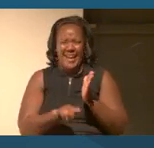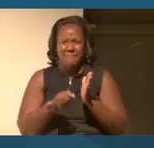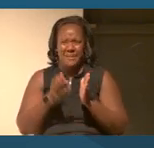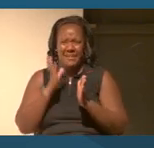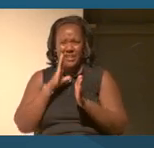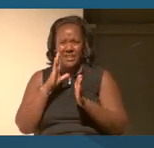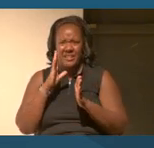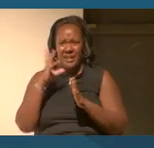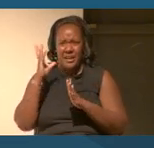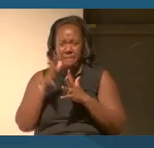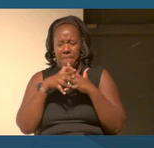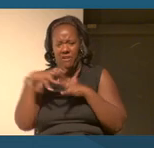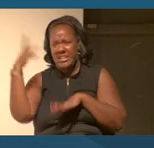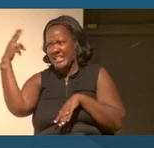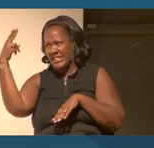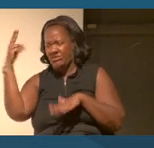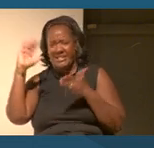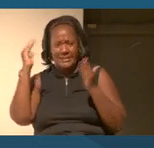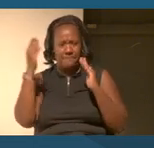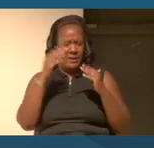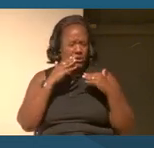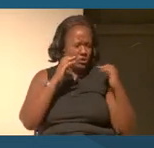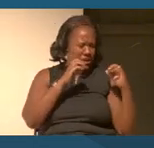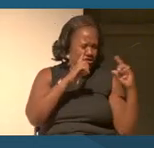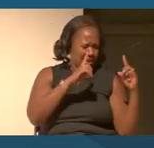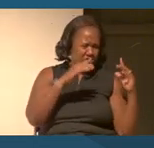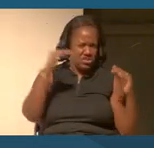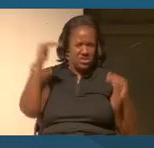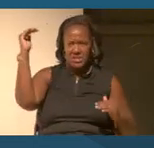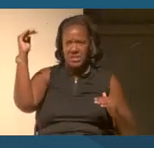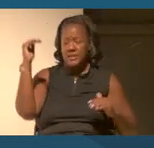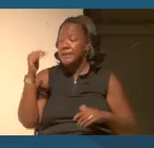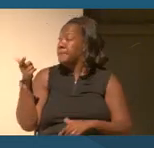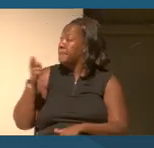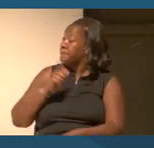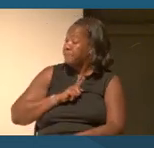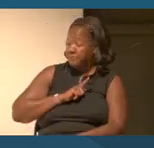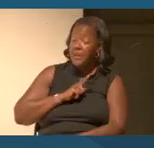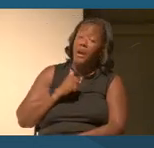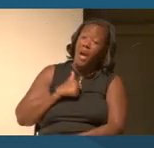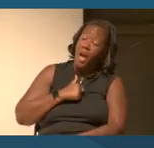Yeah, I was very fortunate to have a couple